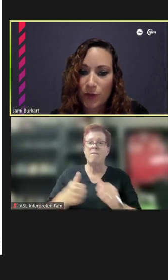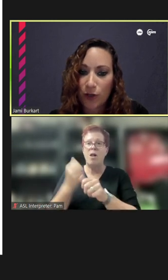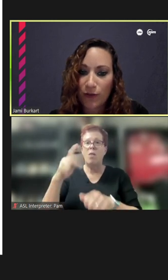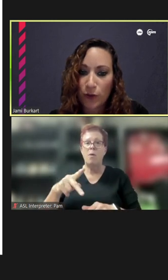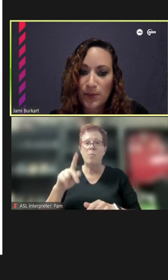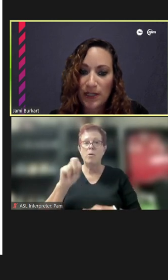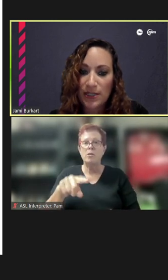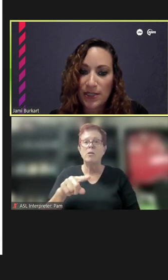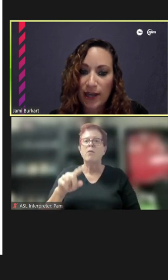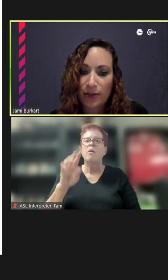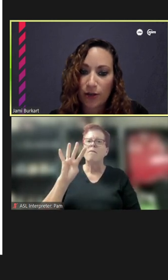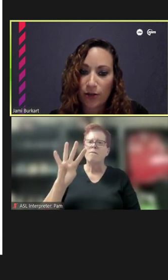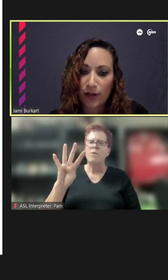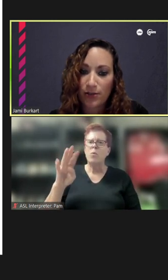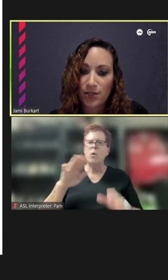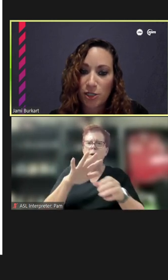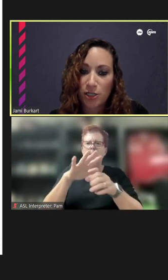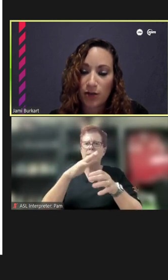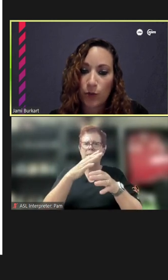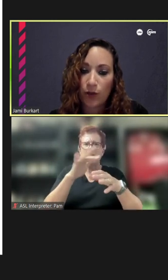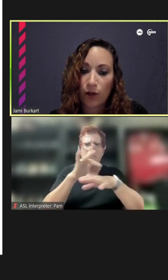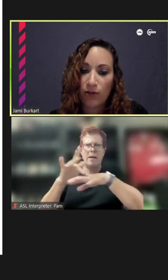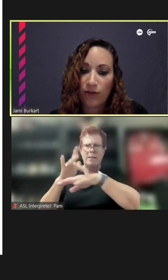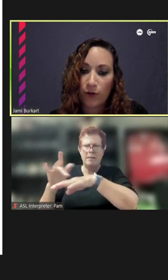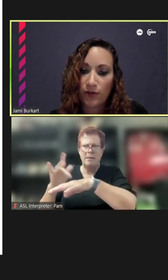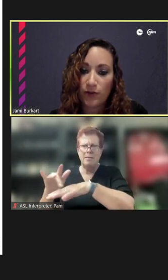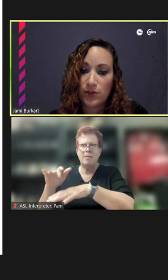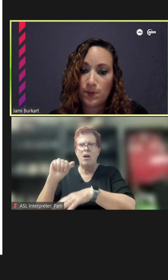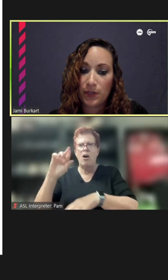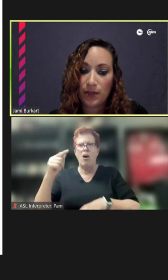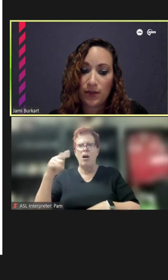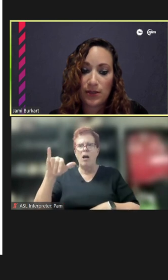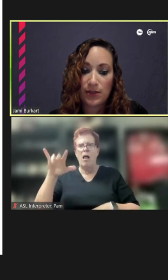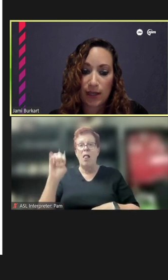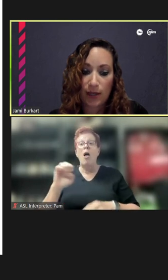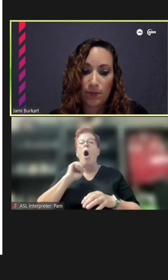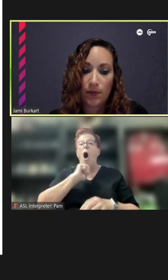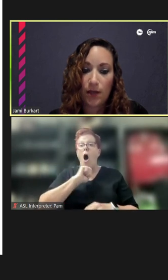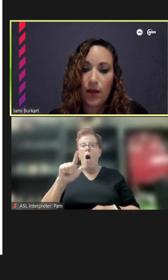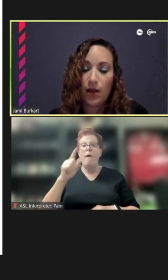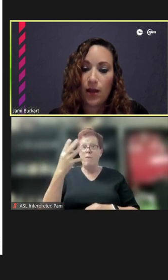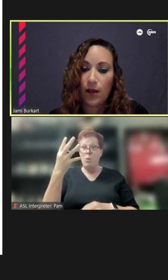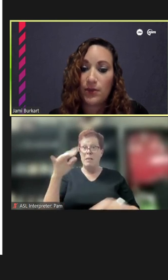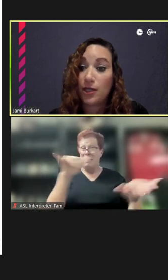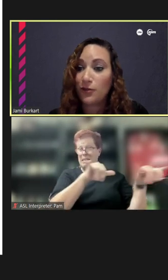'There are four spaces at the Argyle station. Will all four of those be the same?' Thank you